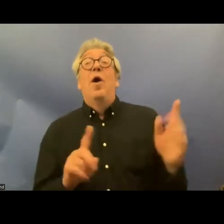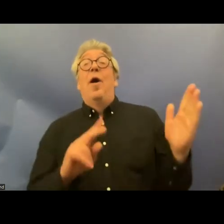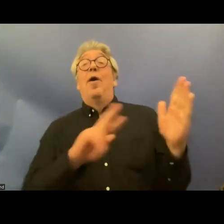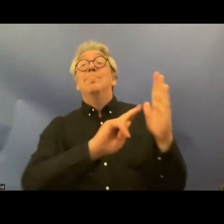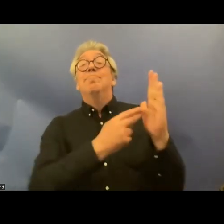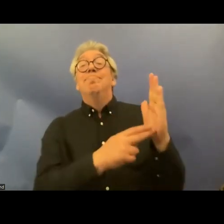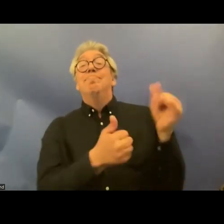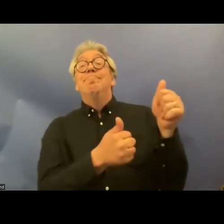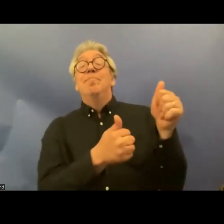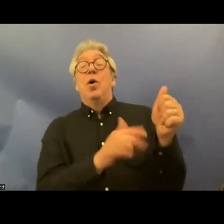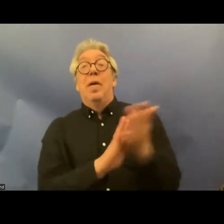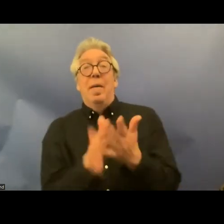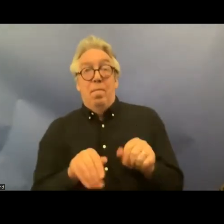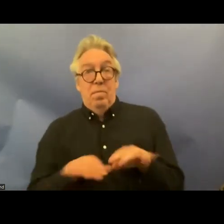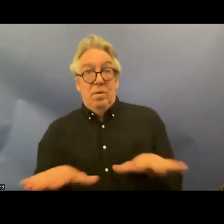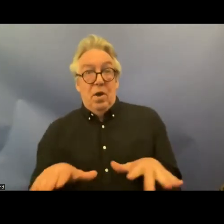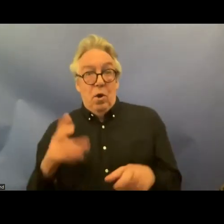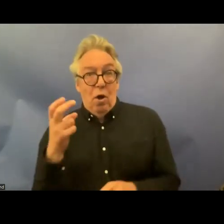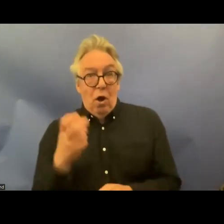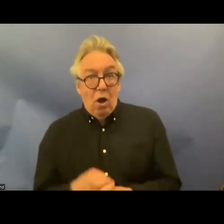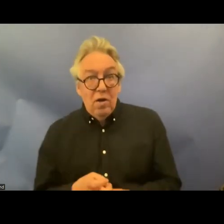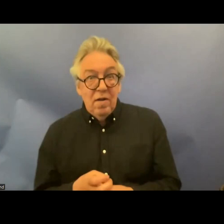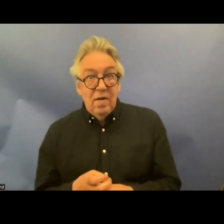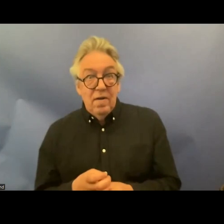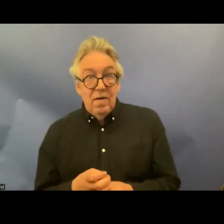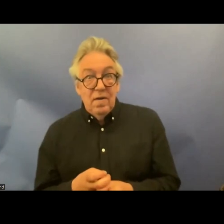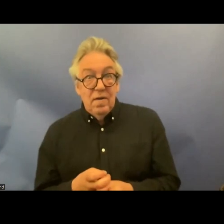difficult and today we're going to see that in